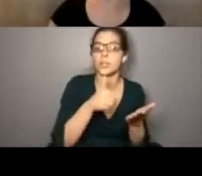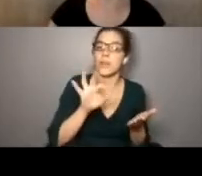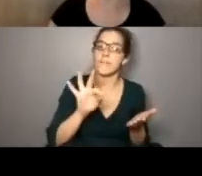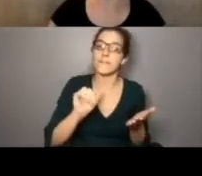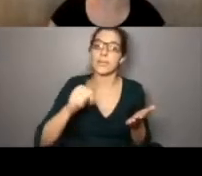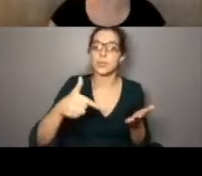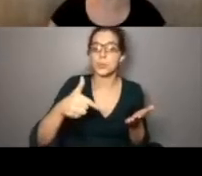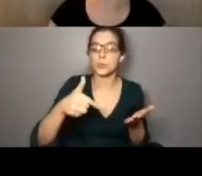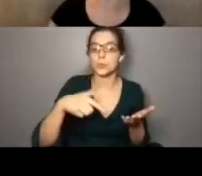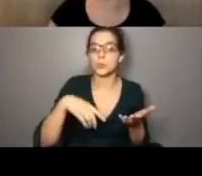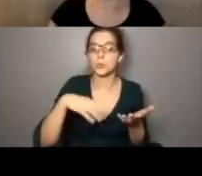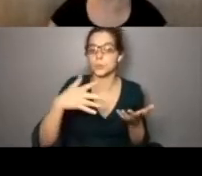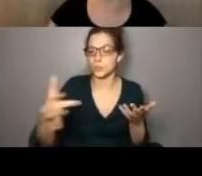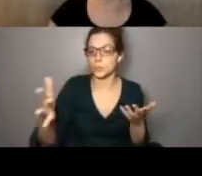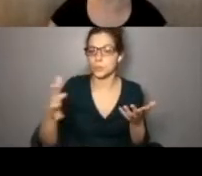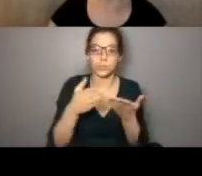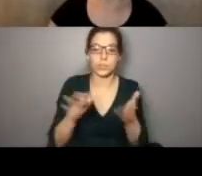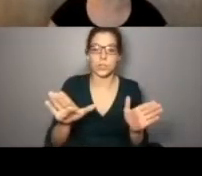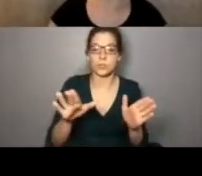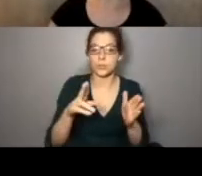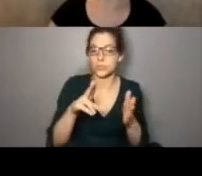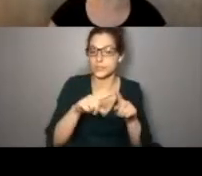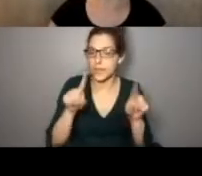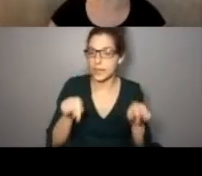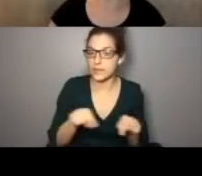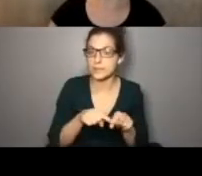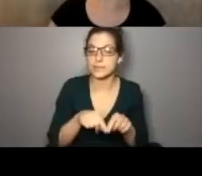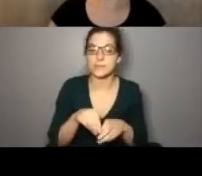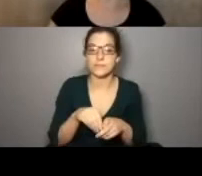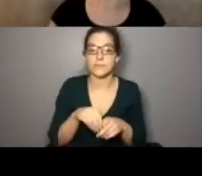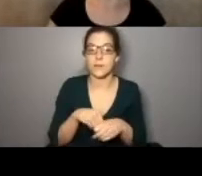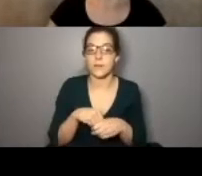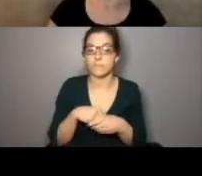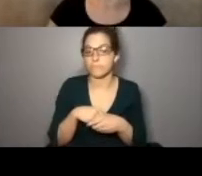asked questions and things like that. General sign